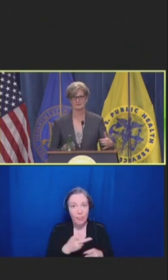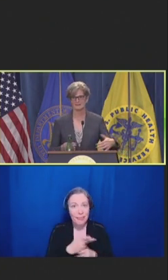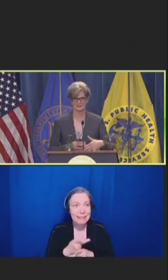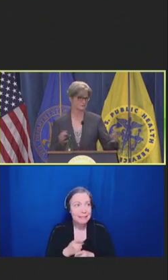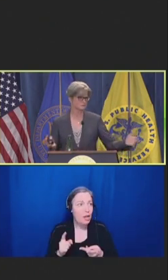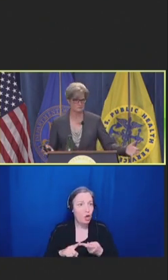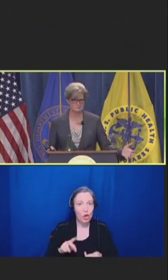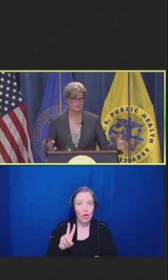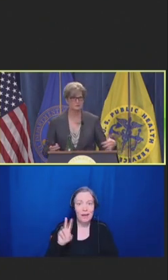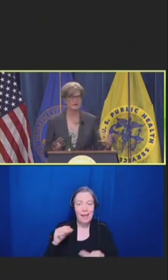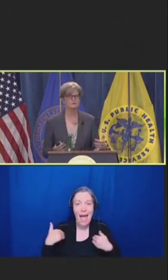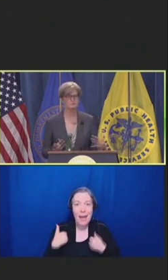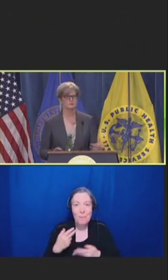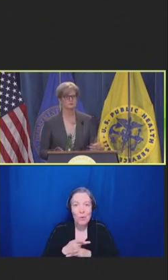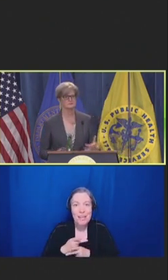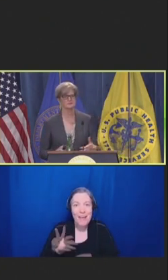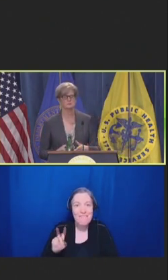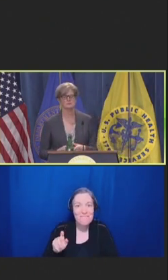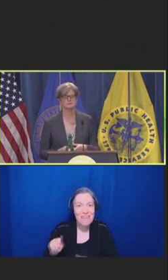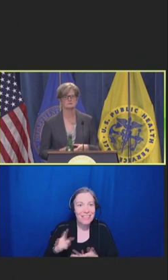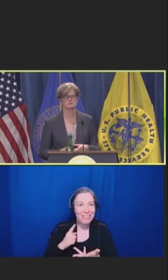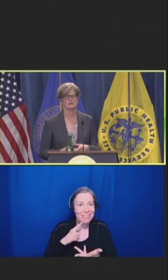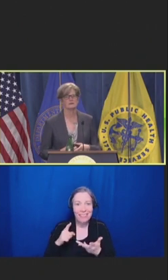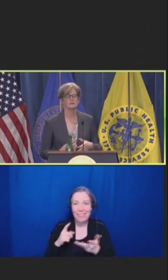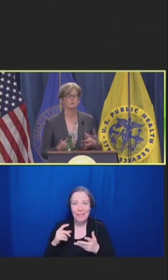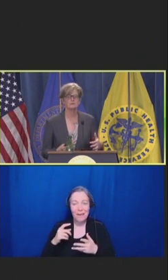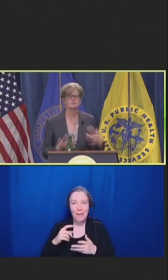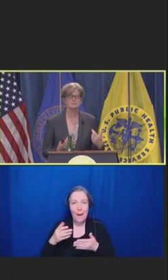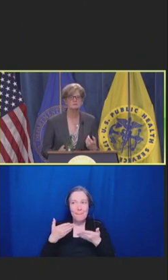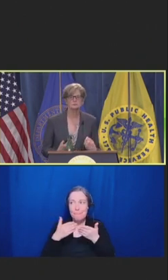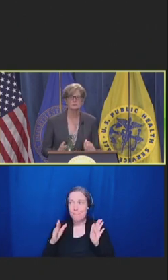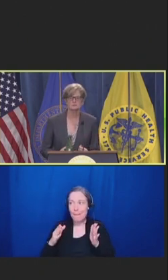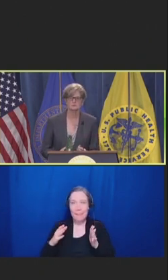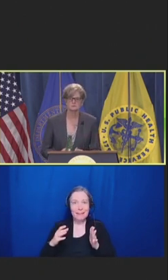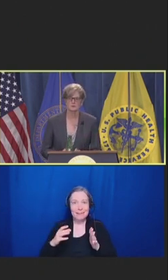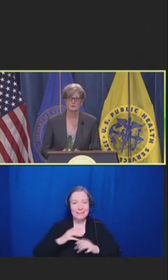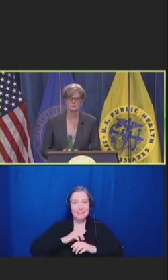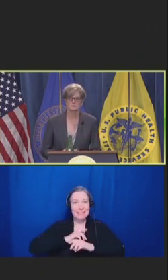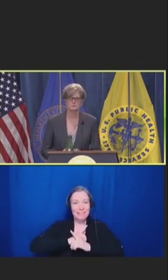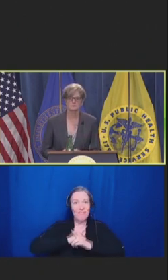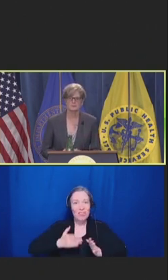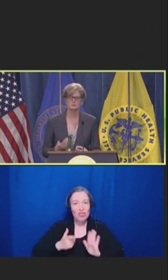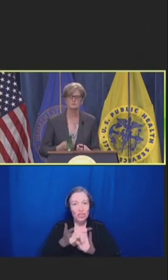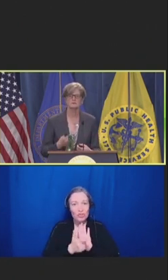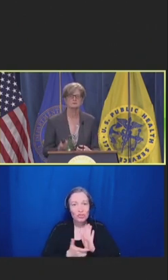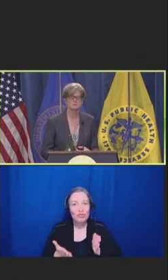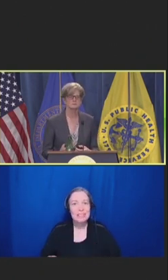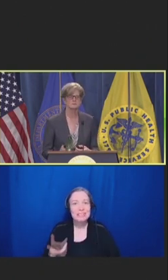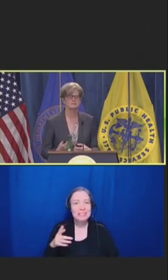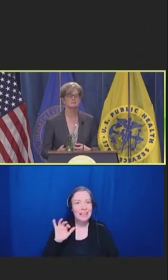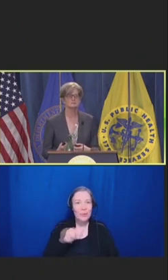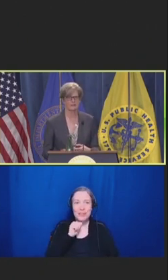Like a lot of people resonated with this. It wasn't because we were so smart, it was because people needed new language.